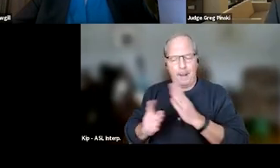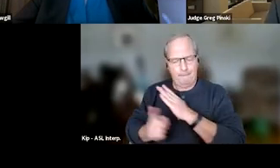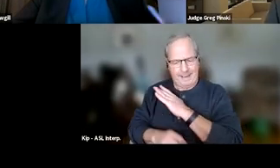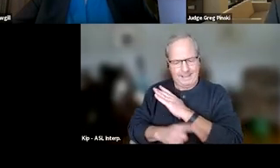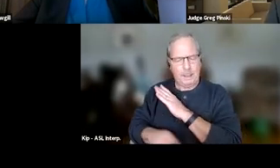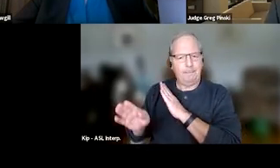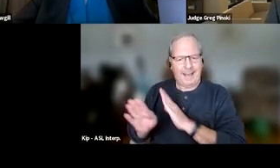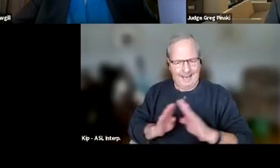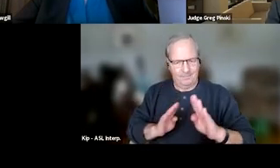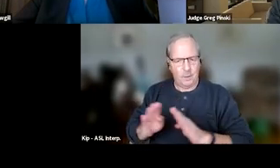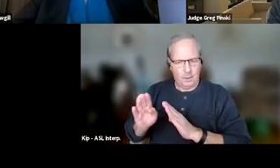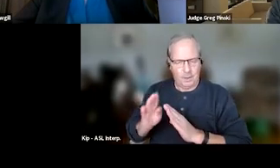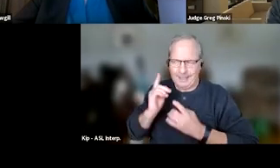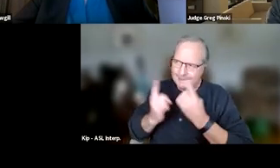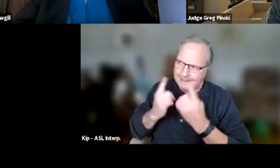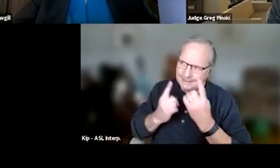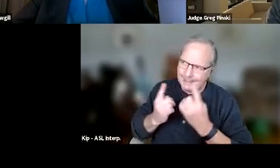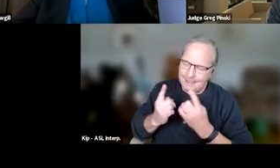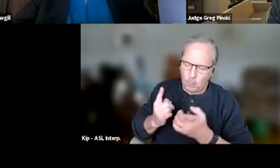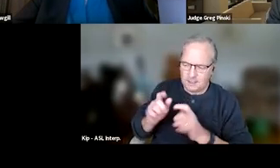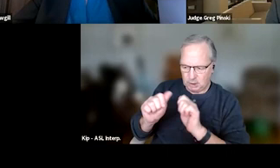and considering what's gonna shape this person.